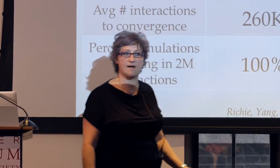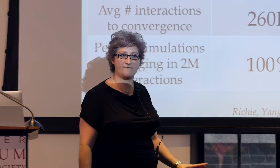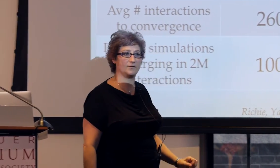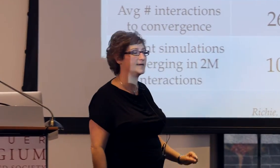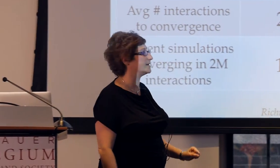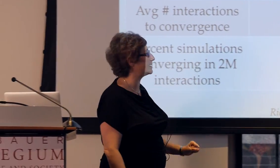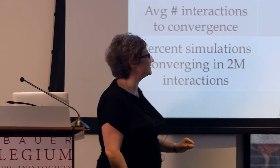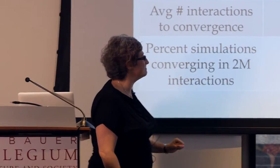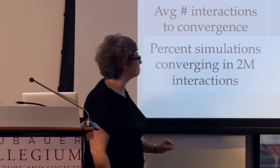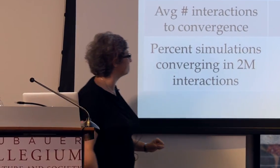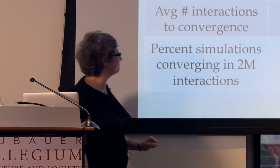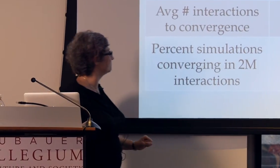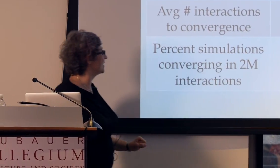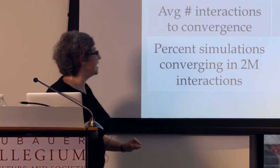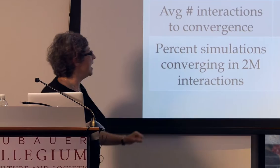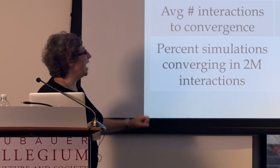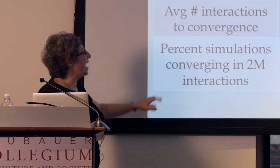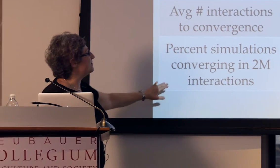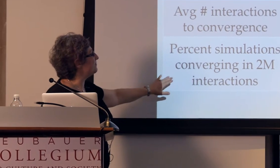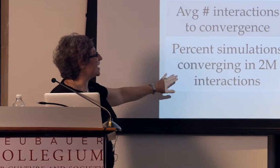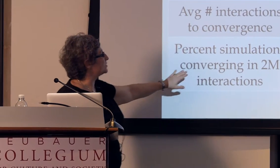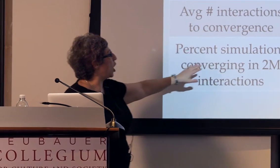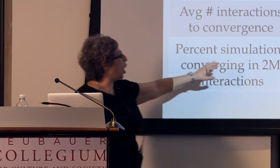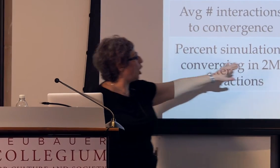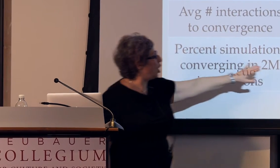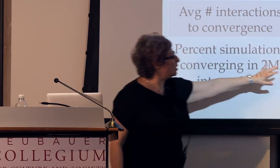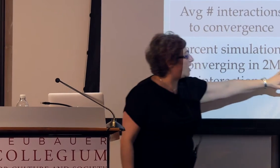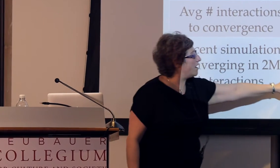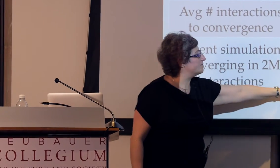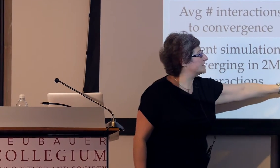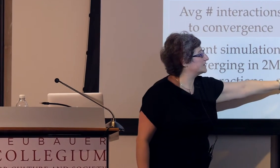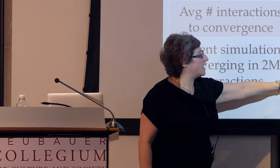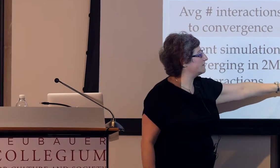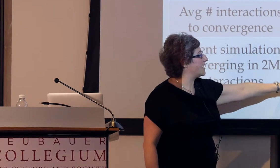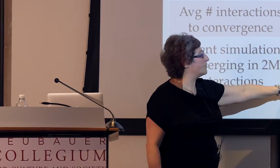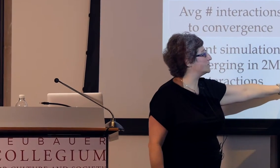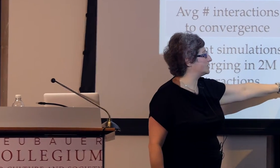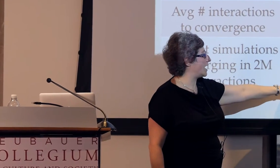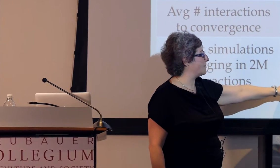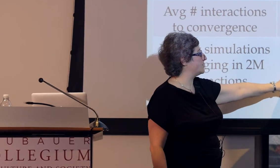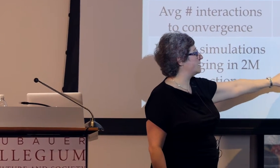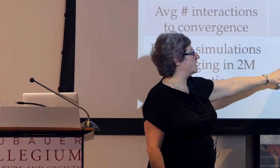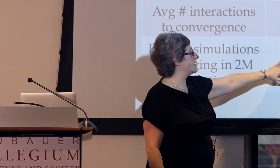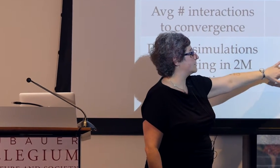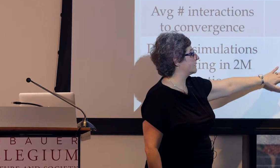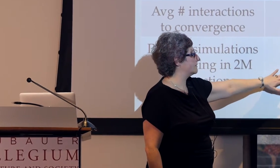that's not fully connected. And in fact all of the sign language type networks